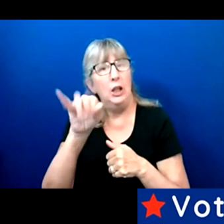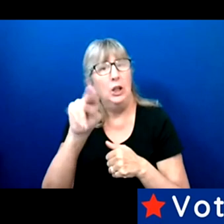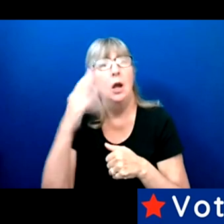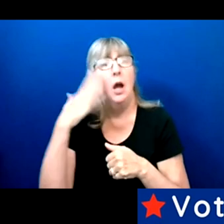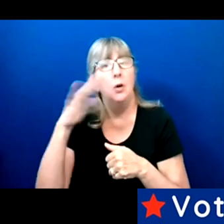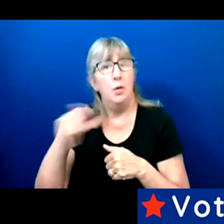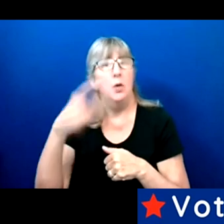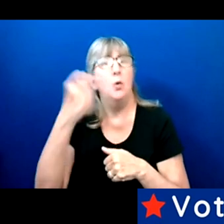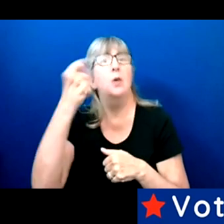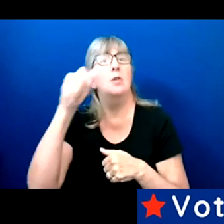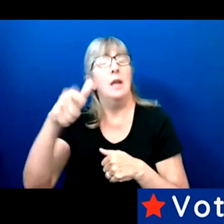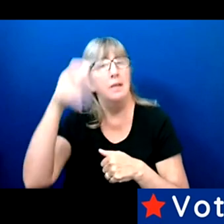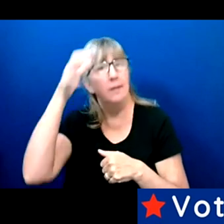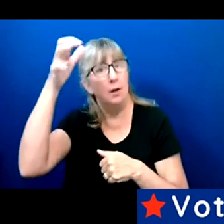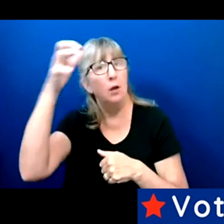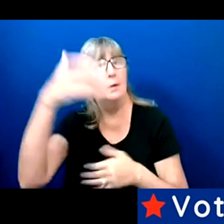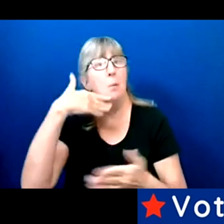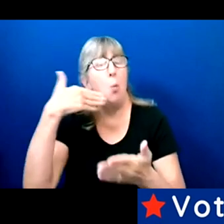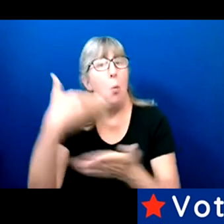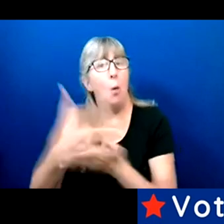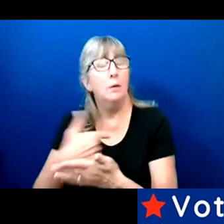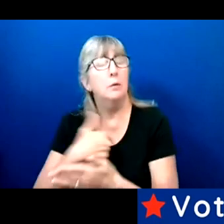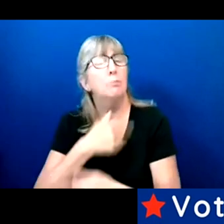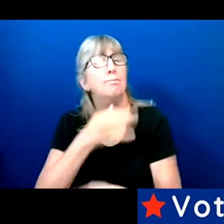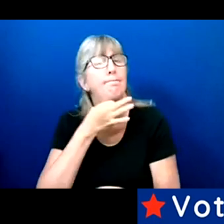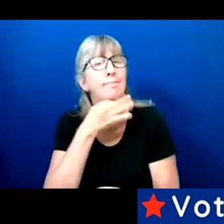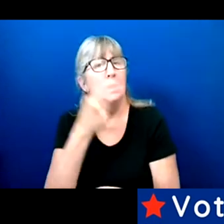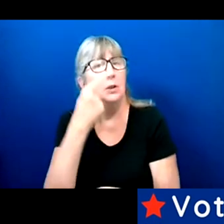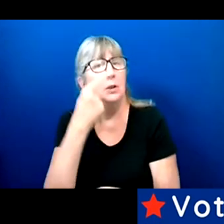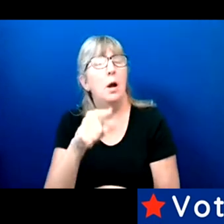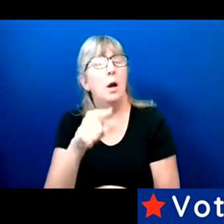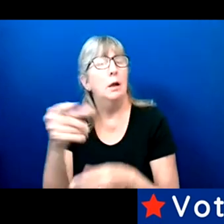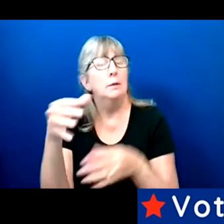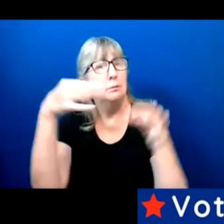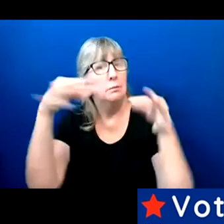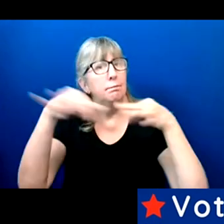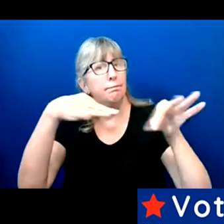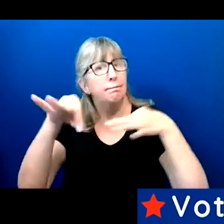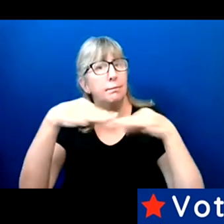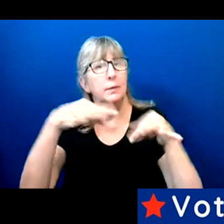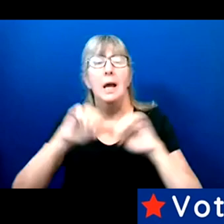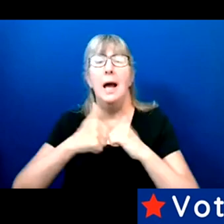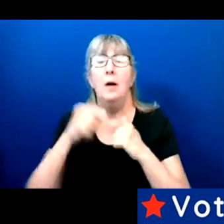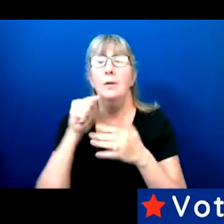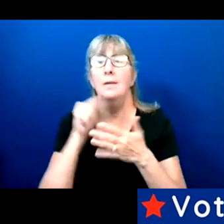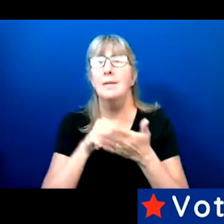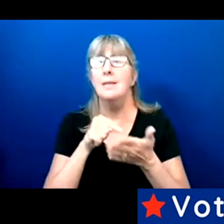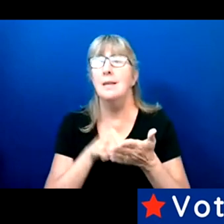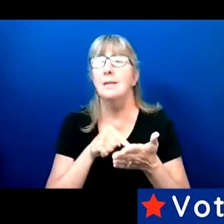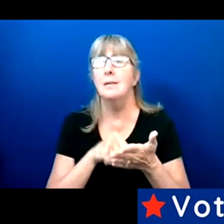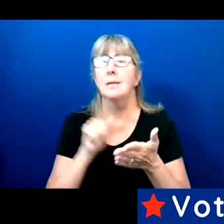this concept very well. So I was wondering if you could share with us, like how does this ultimately work on